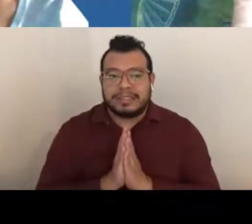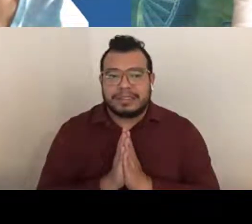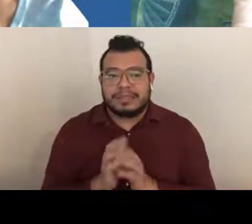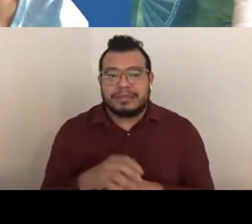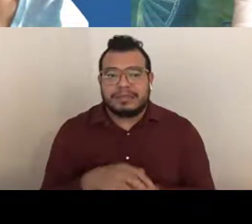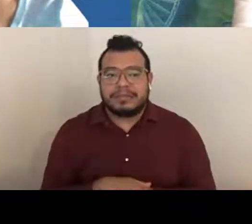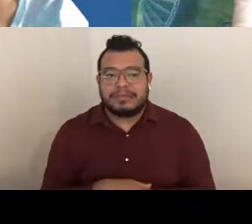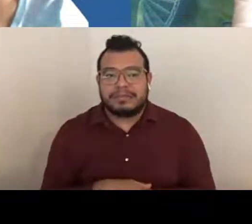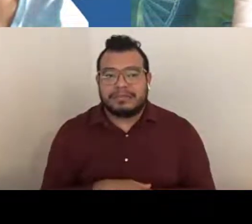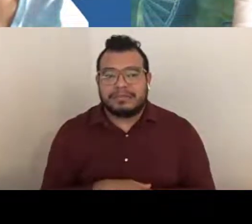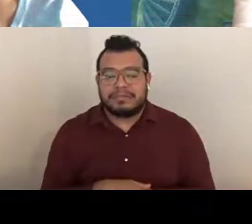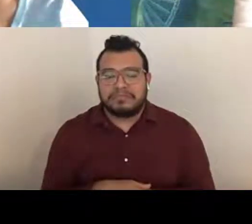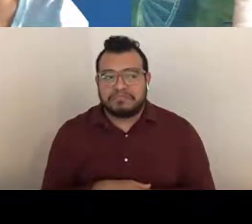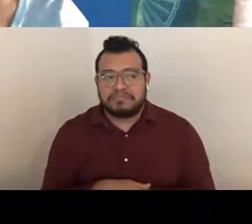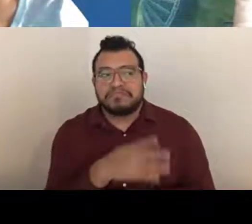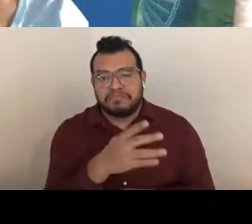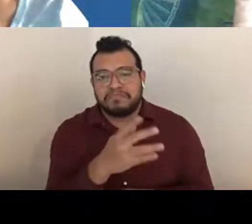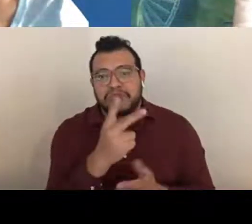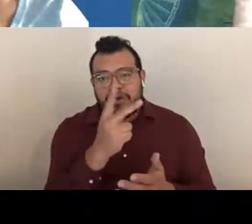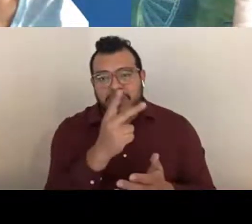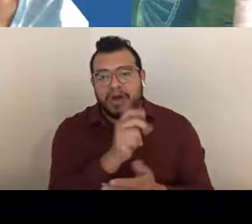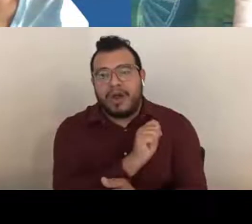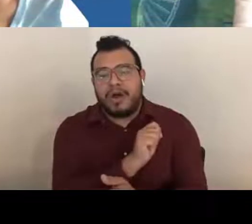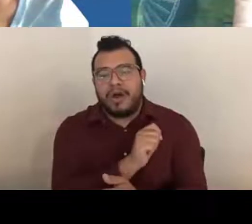then the official approval will come from the grants department.